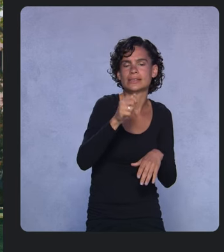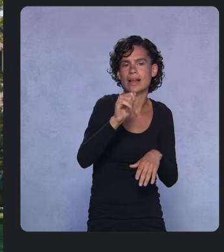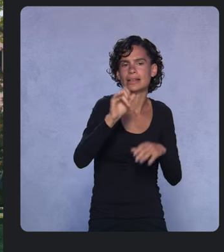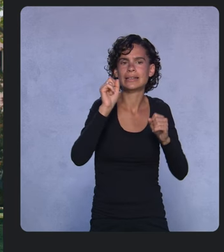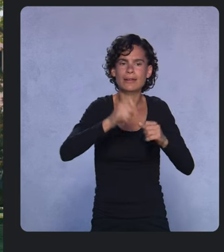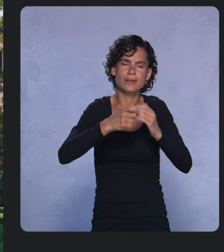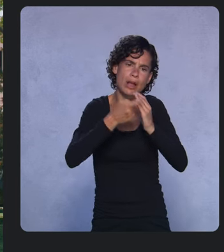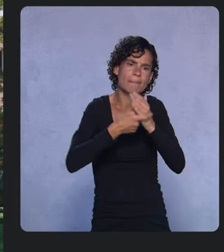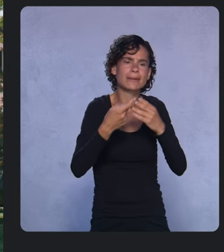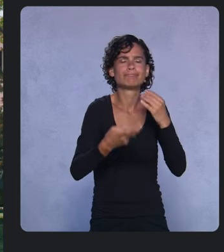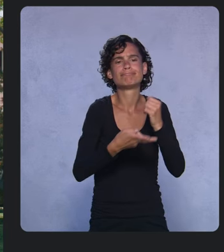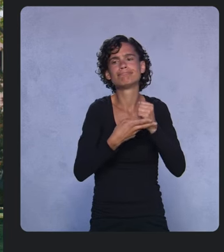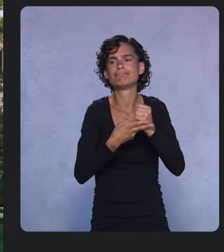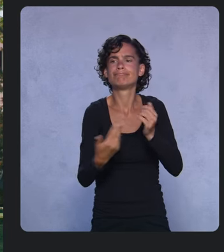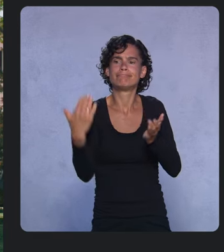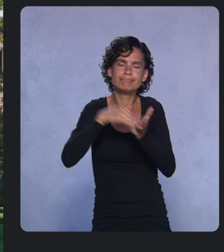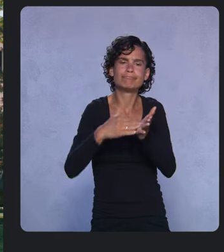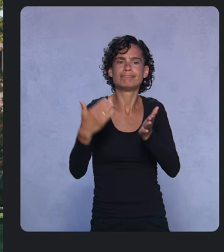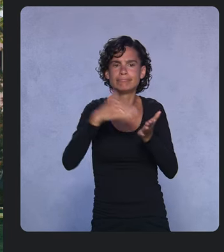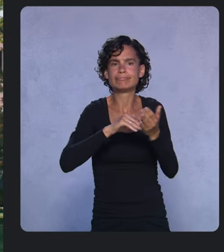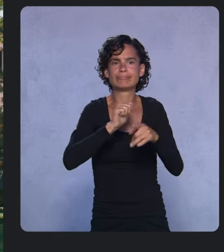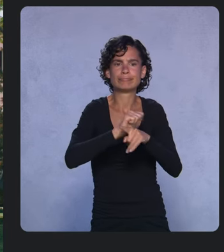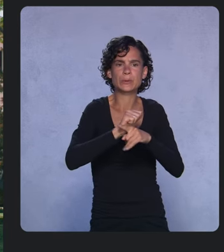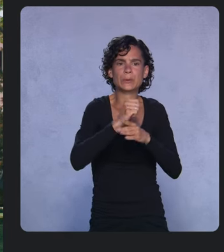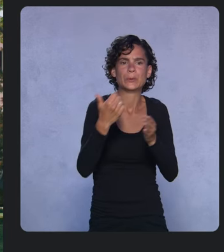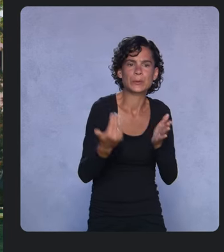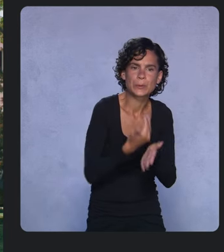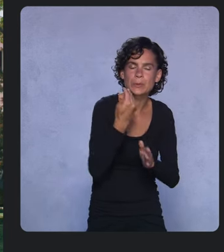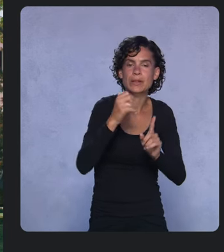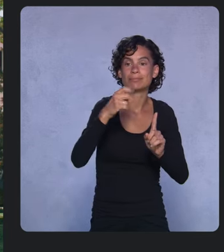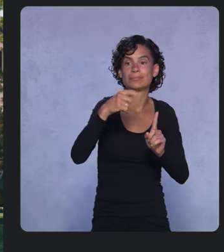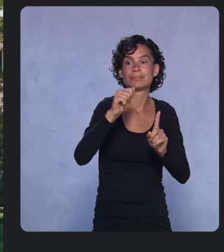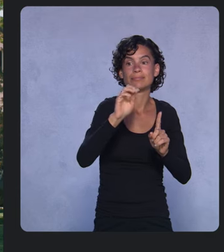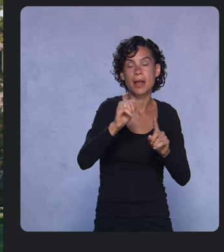on new spam data and redeploy it only if your quality targets are met.